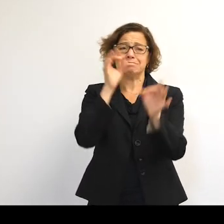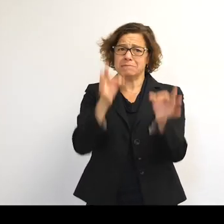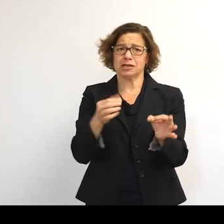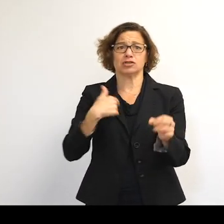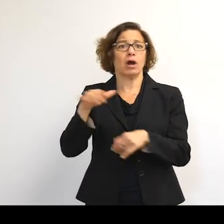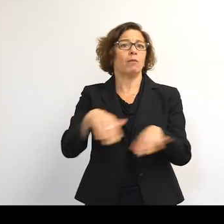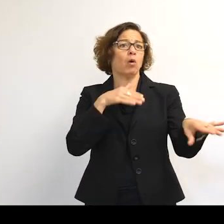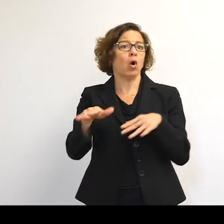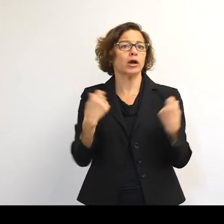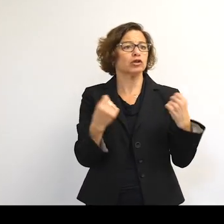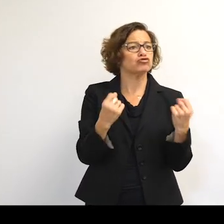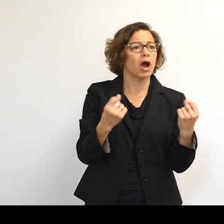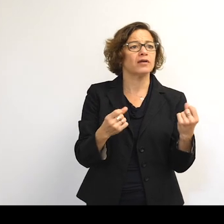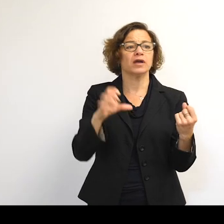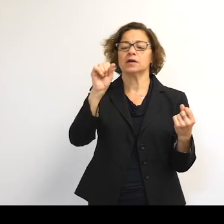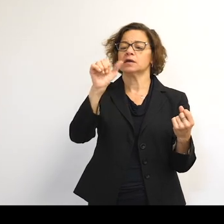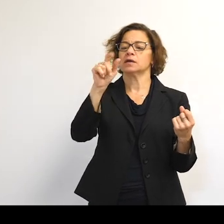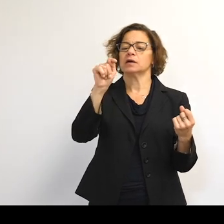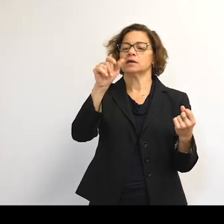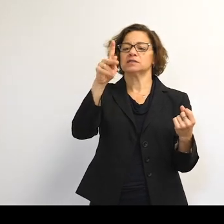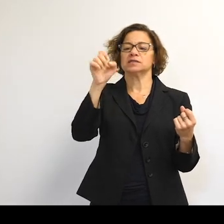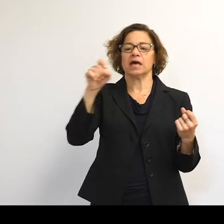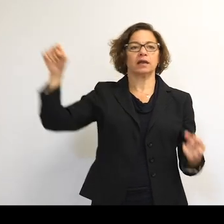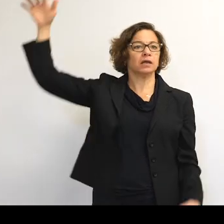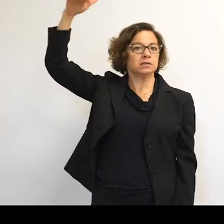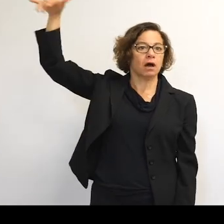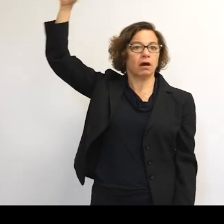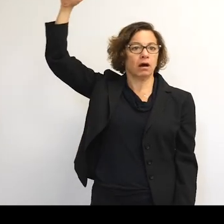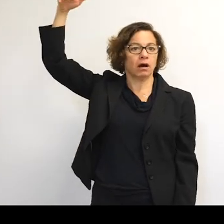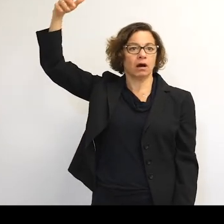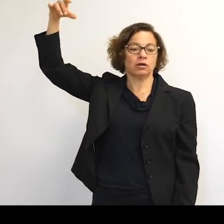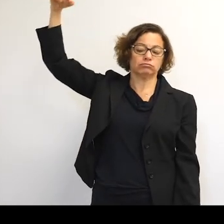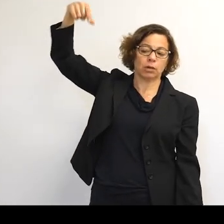there's always a few satellites above me to give me these signals I need to position myself.